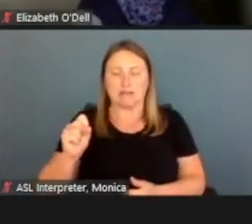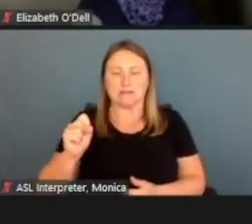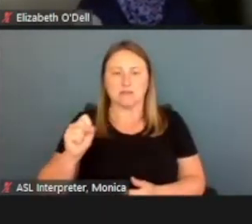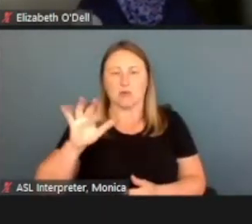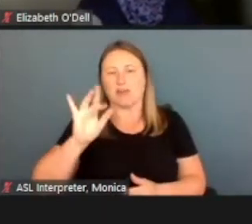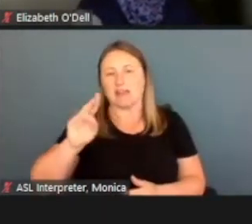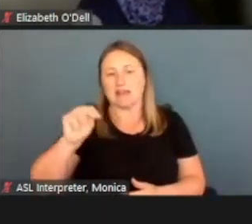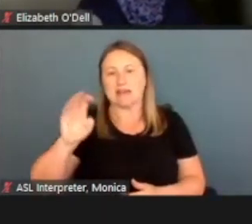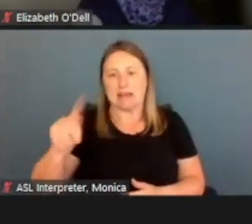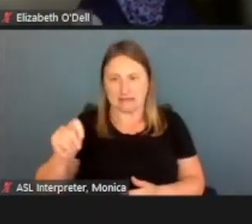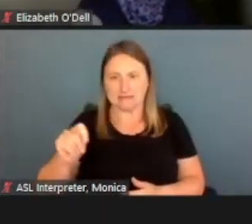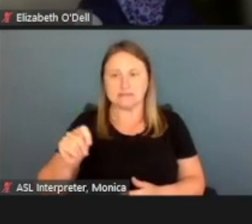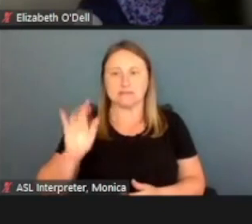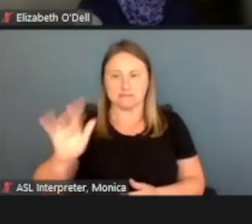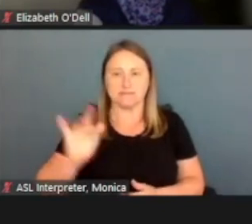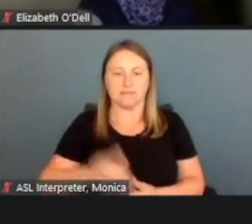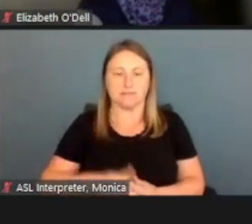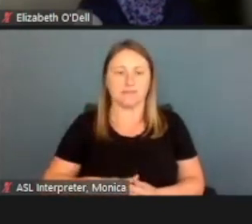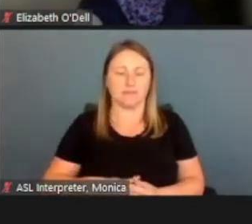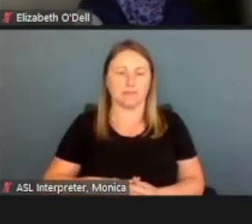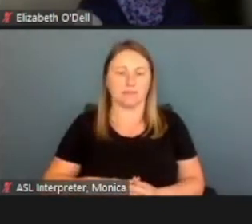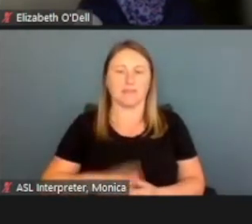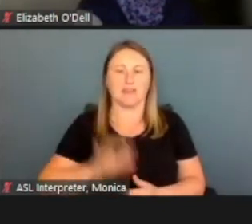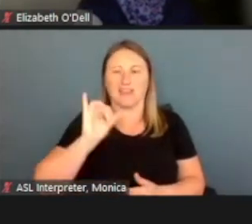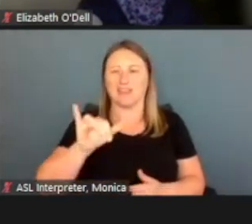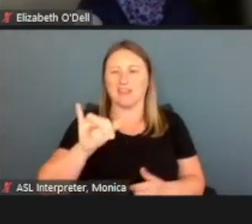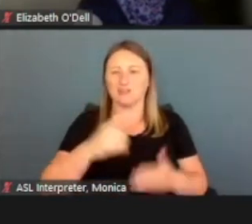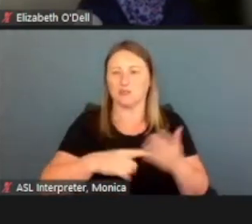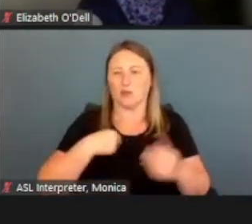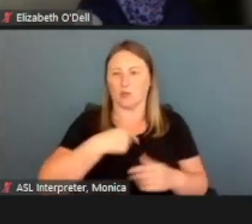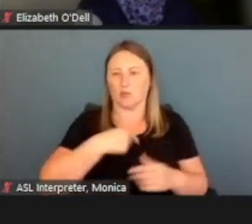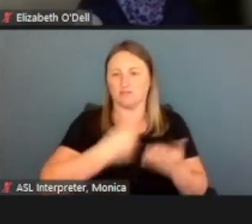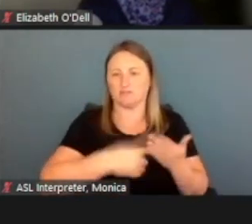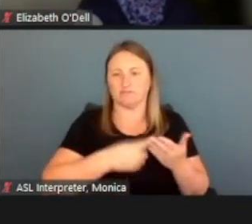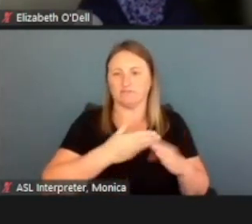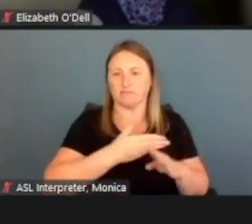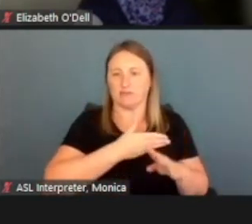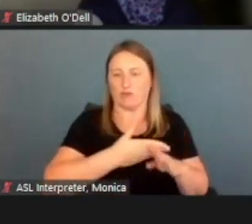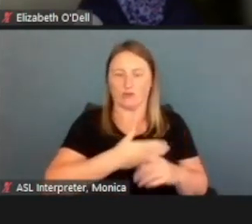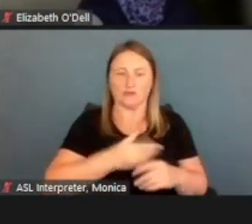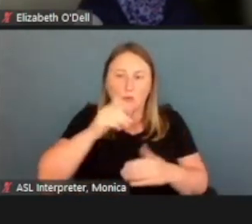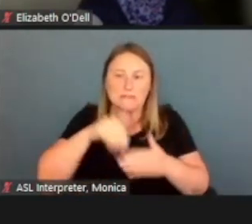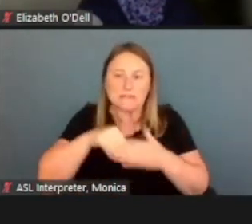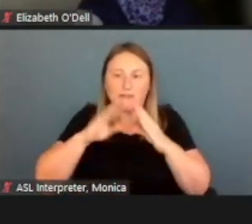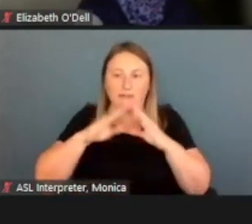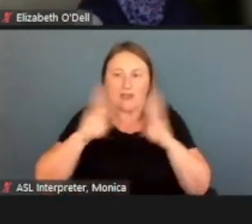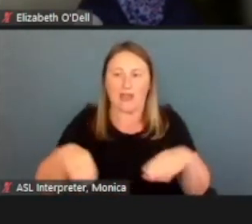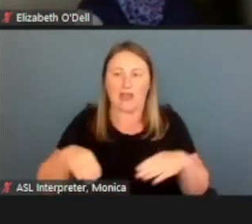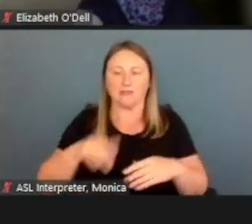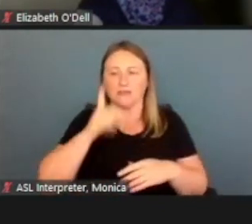And then we get to kind of what we talked about early. Well who is in my household, who should I include?